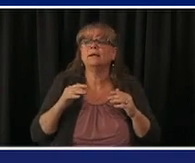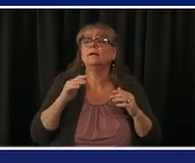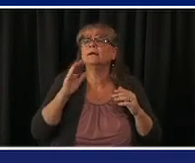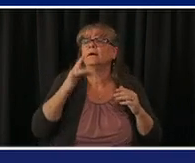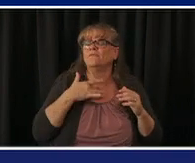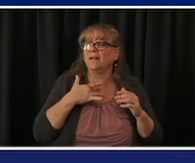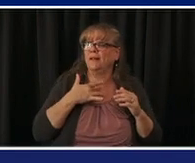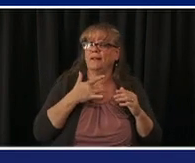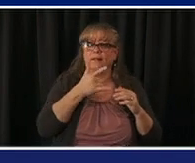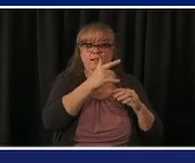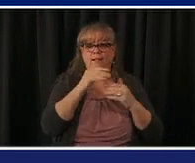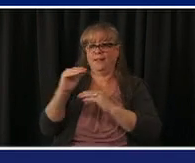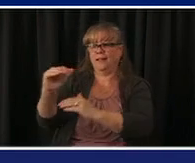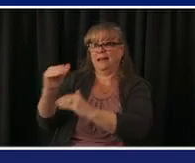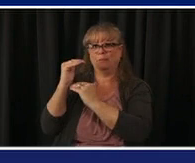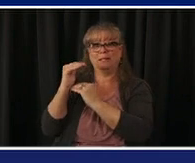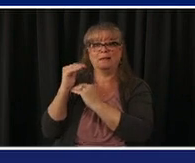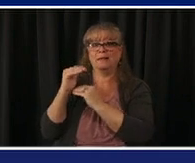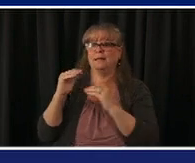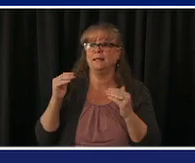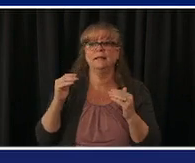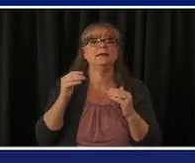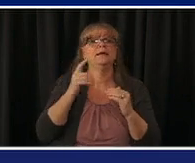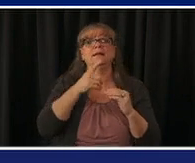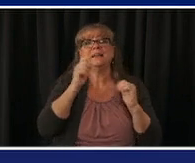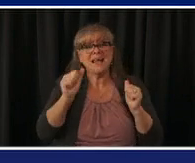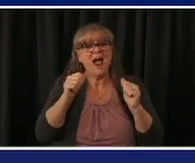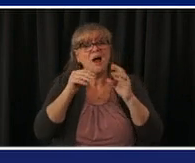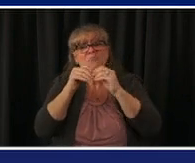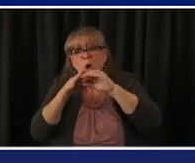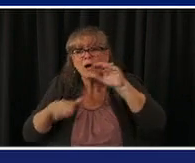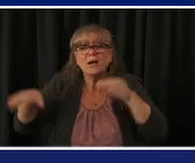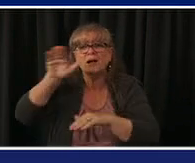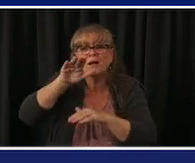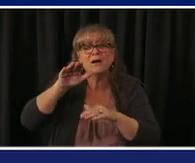doesn't mean they couldn't push a little further but uh we want them they've been great partners uh